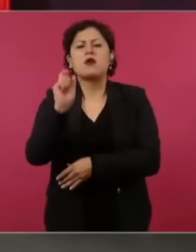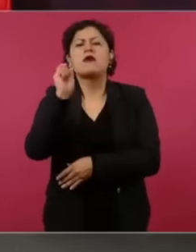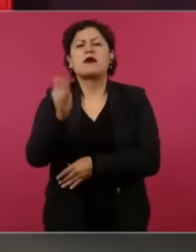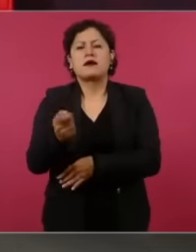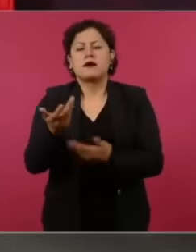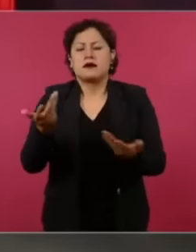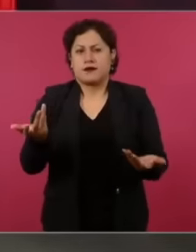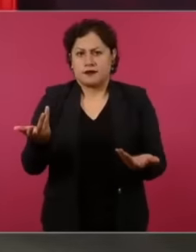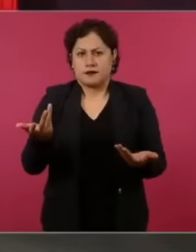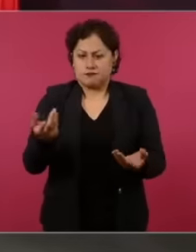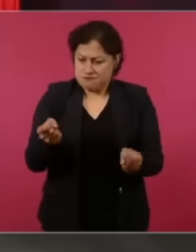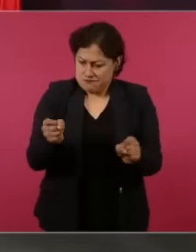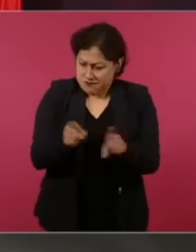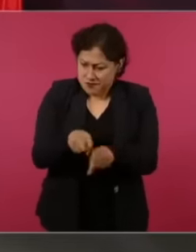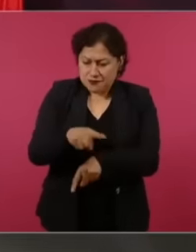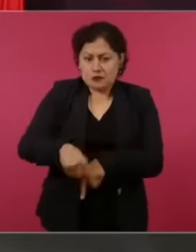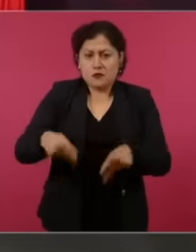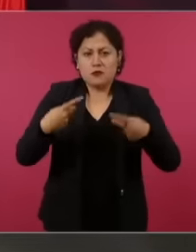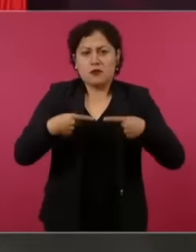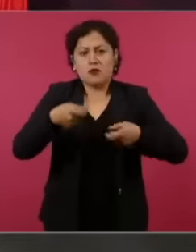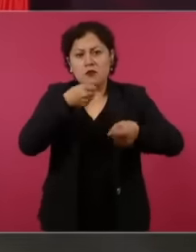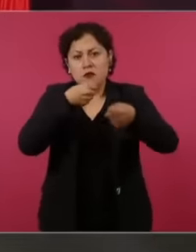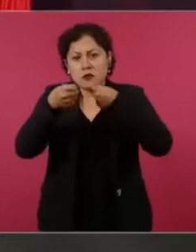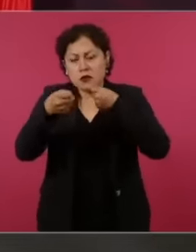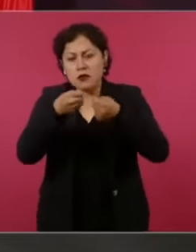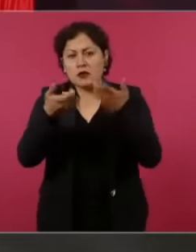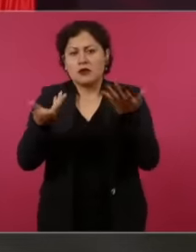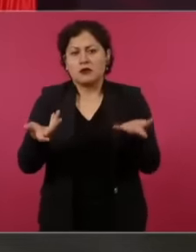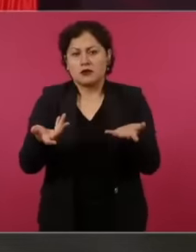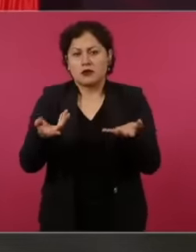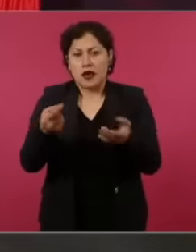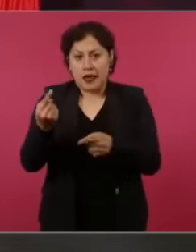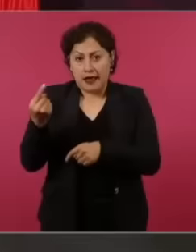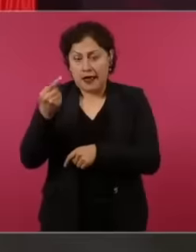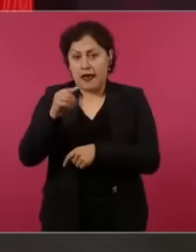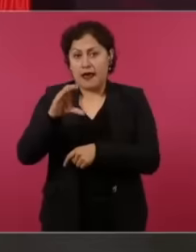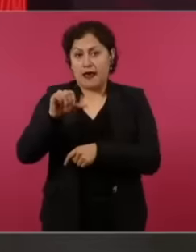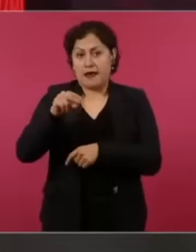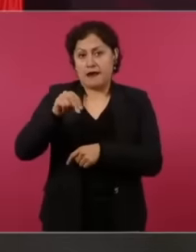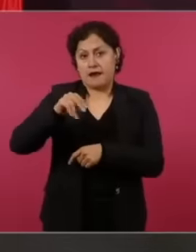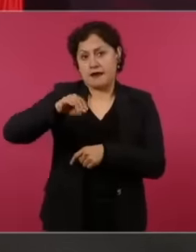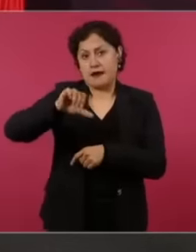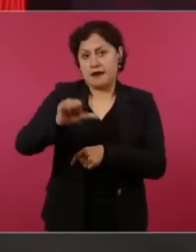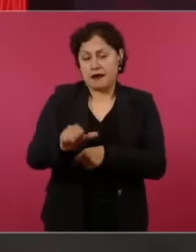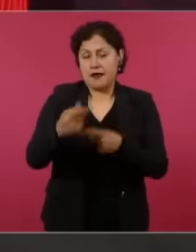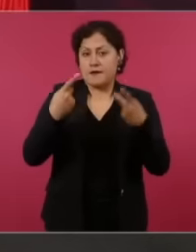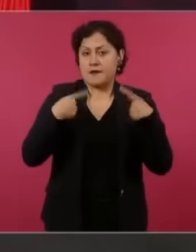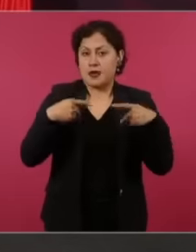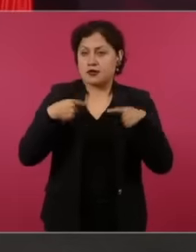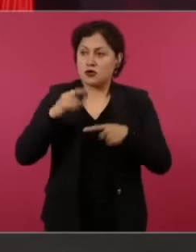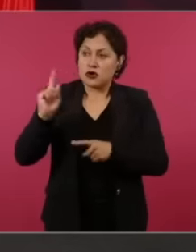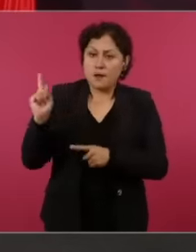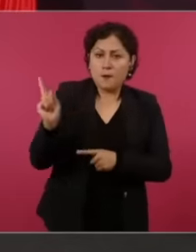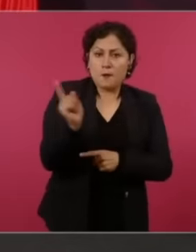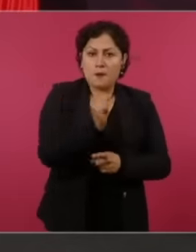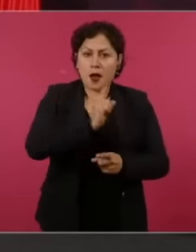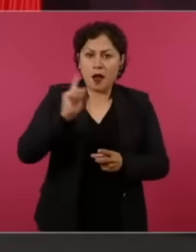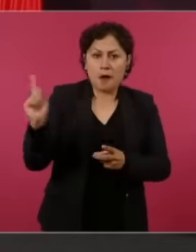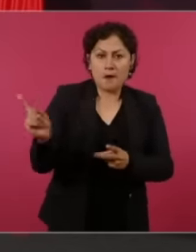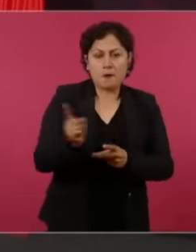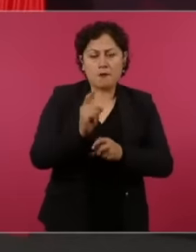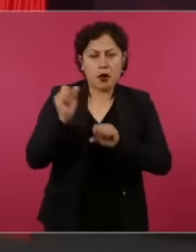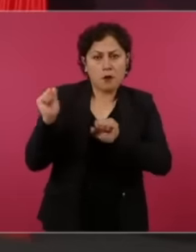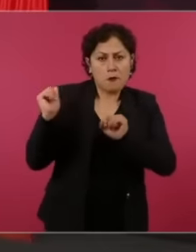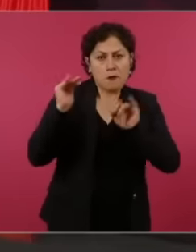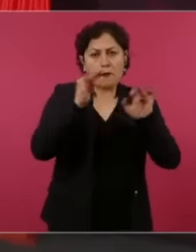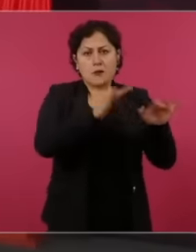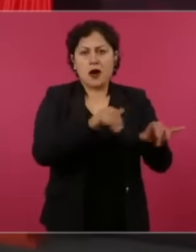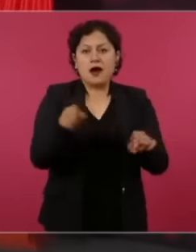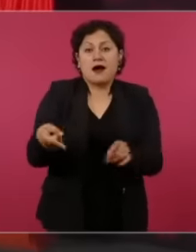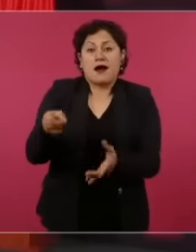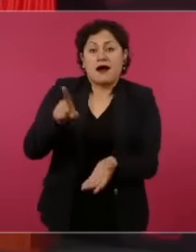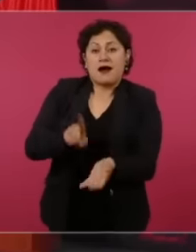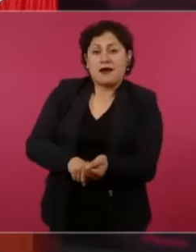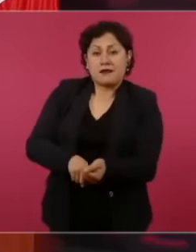the examples of regeneration that the Flores Magón did in the United States